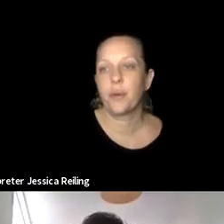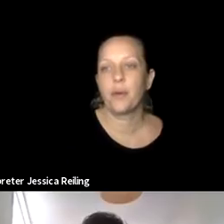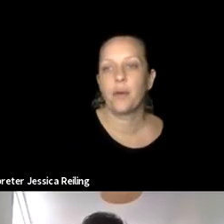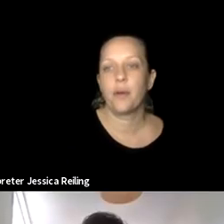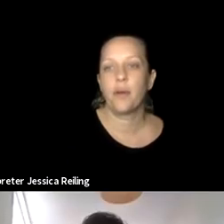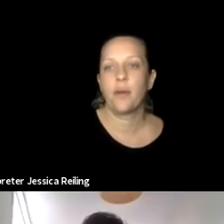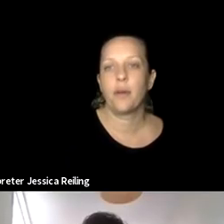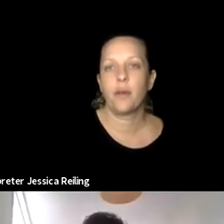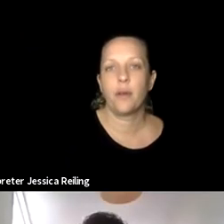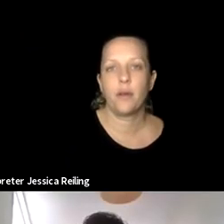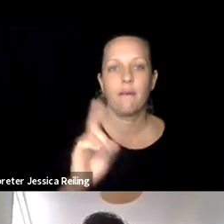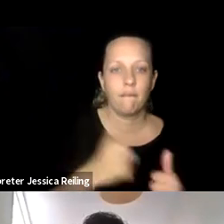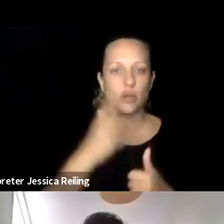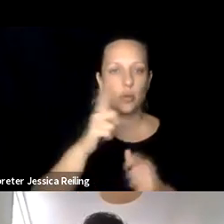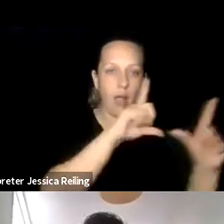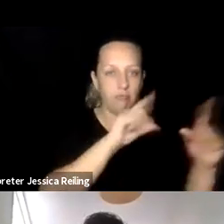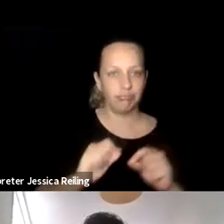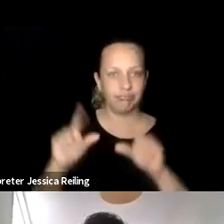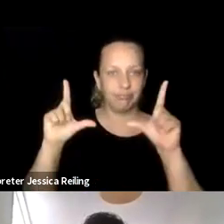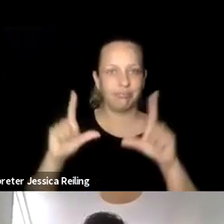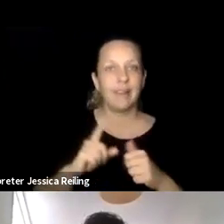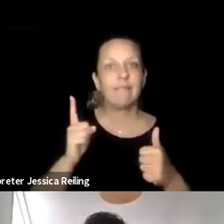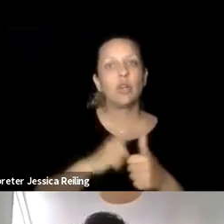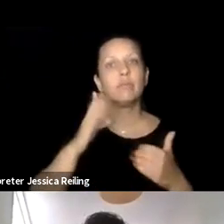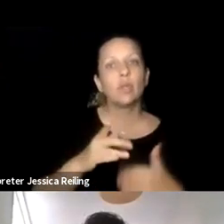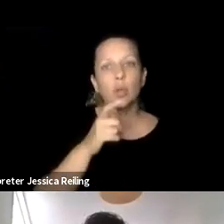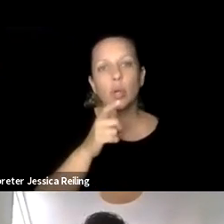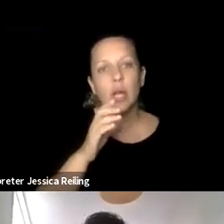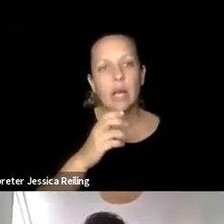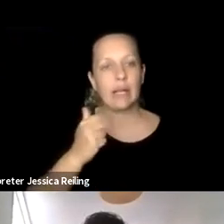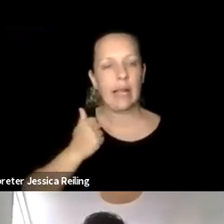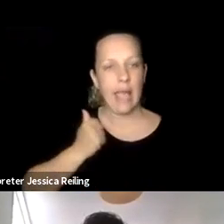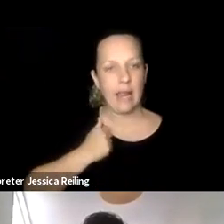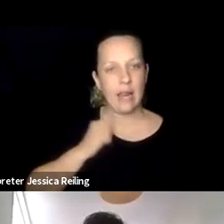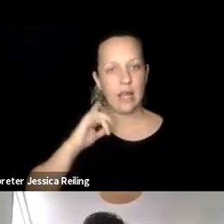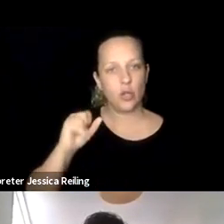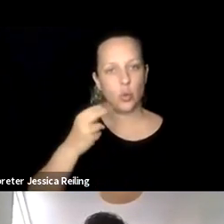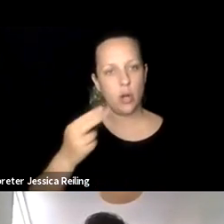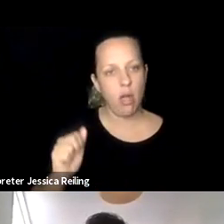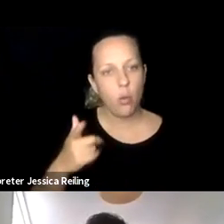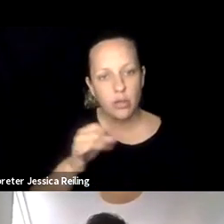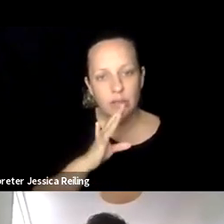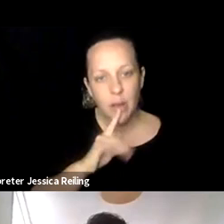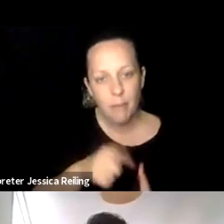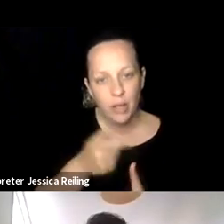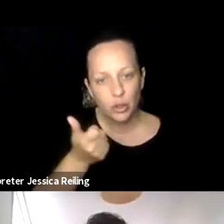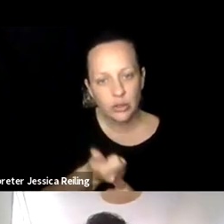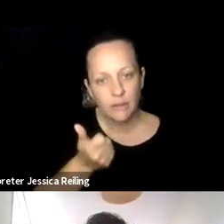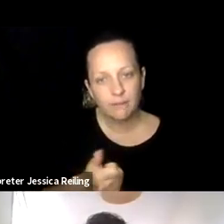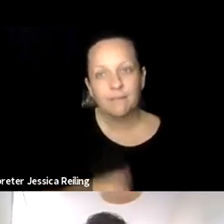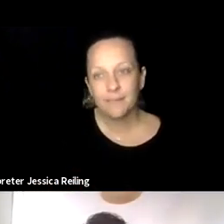I'm going to read off a list of who we have here, which countries we have here. And the first country, we can take down the slide now, the first